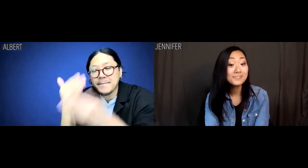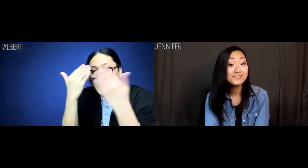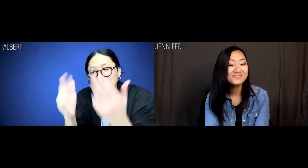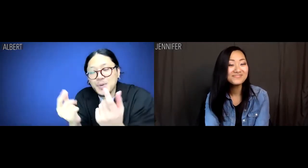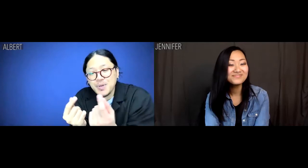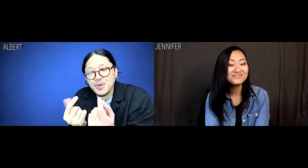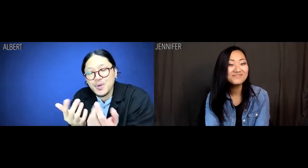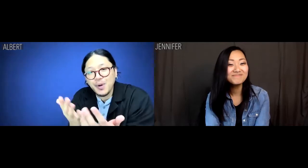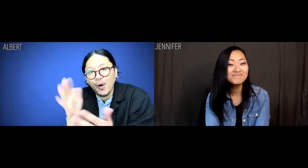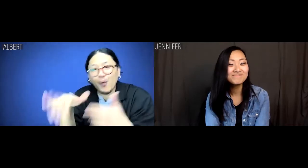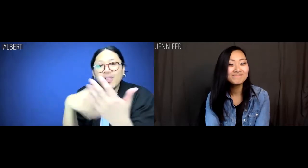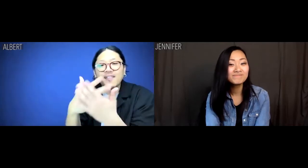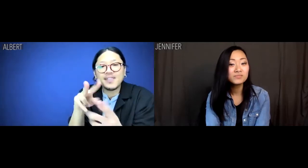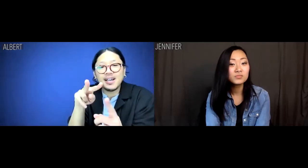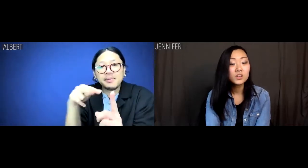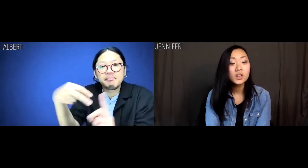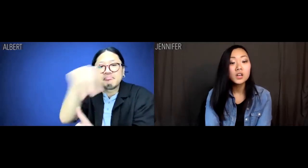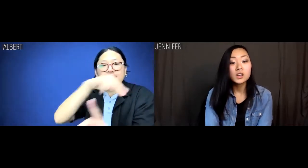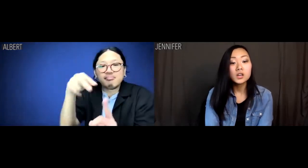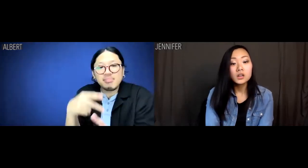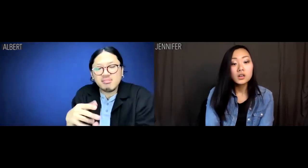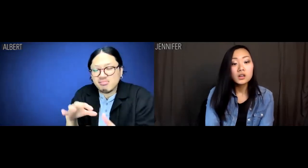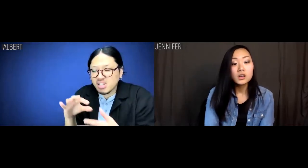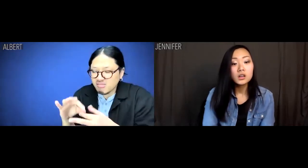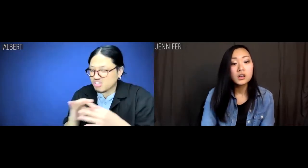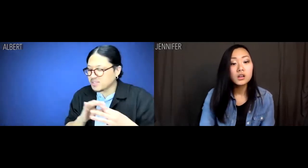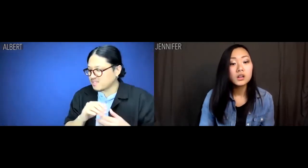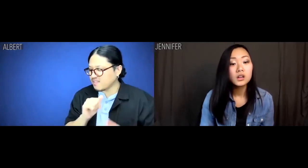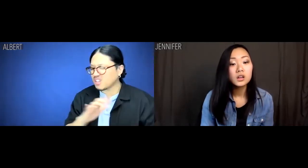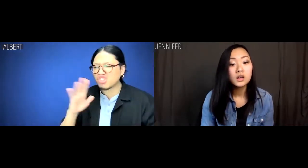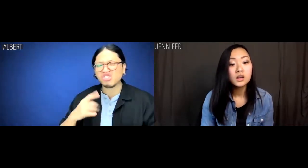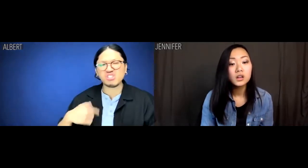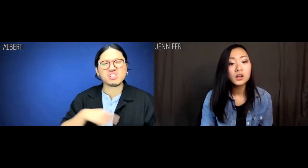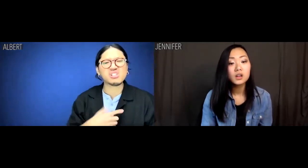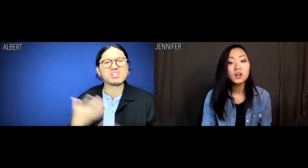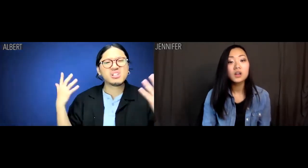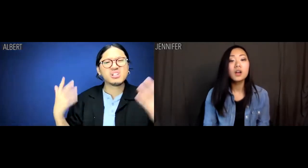I don't know what to do with all these preconceptions people hold about us as Asian's.